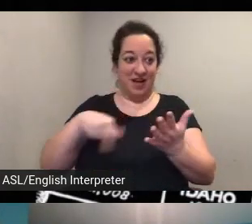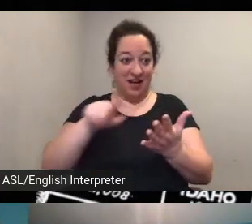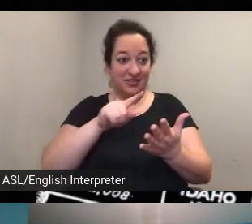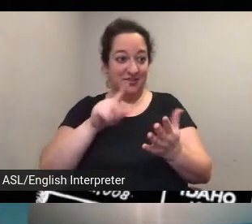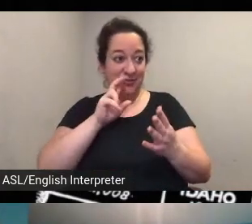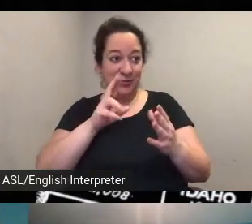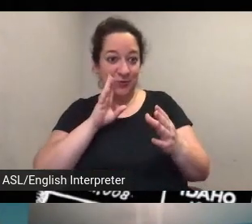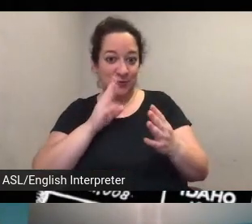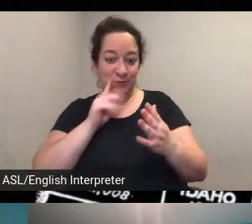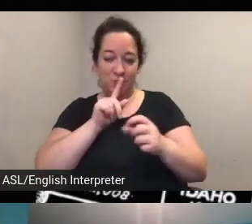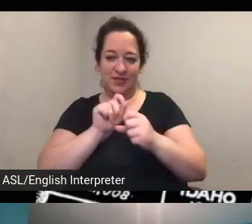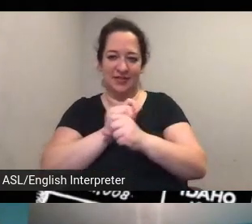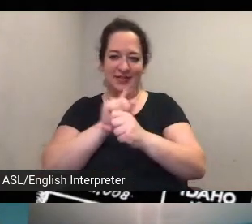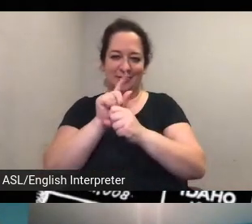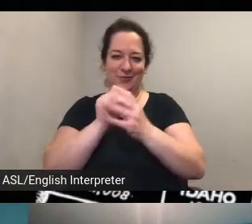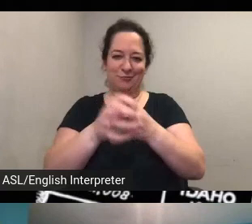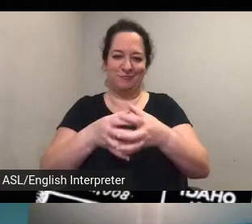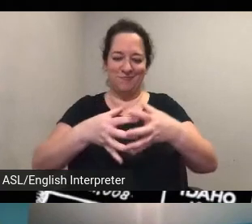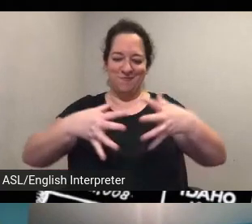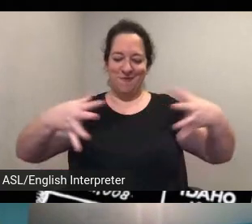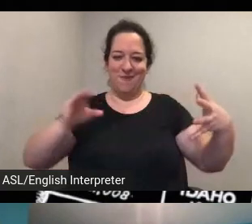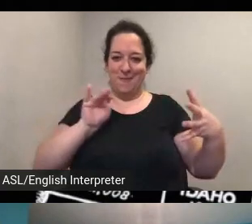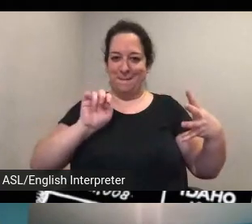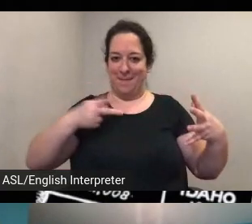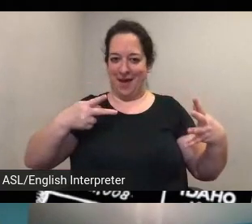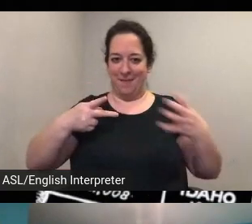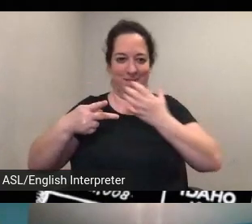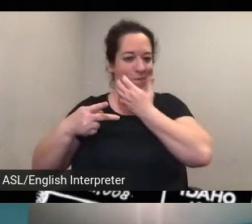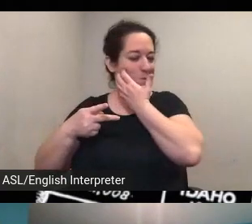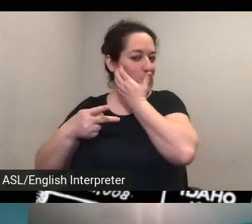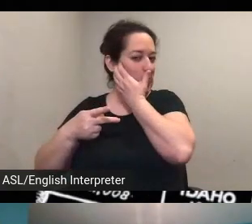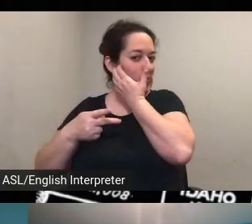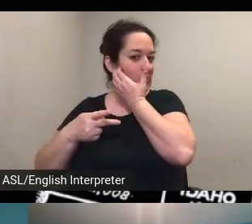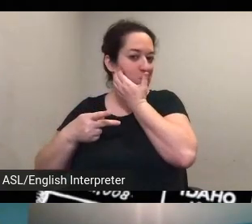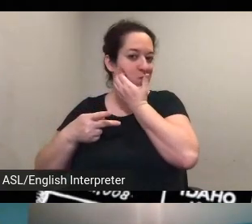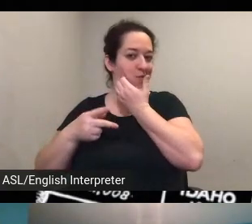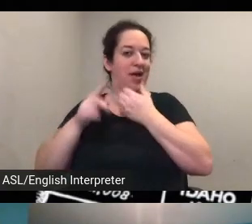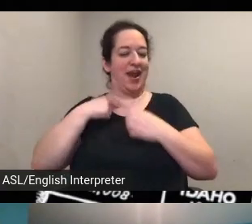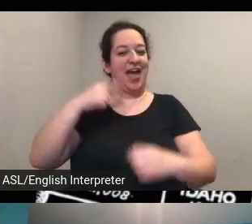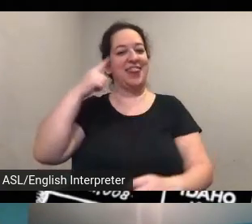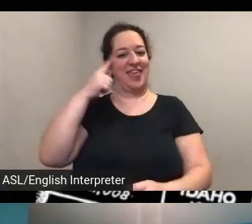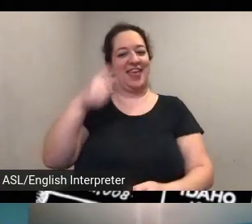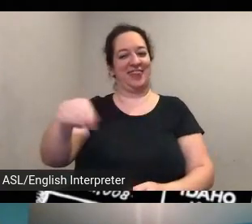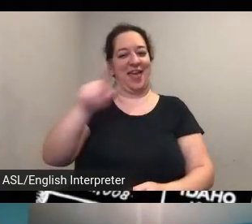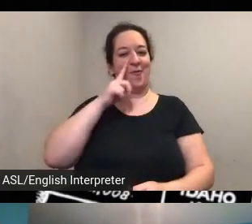the math and turn and i believe that they'll be getting a merit badge for